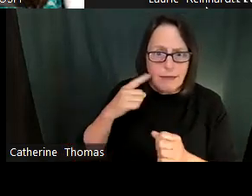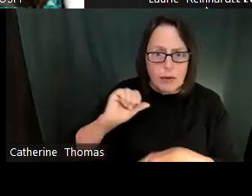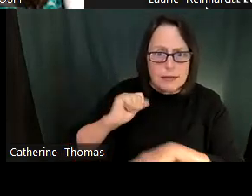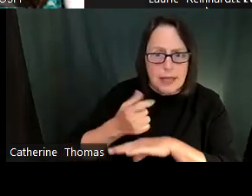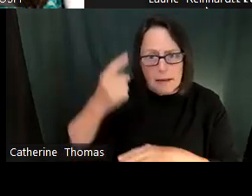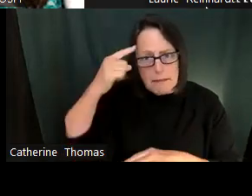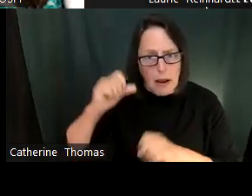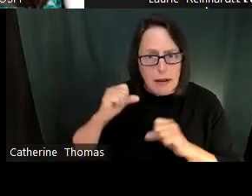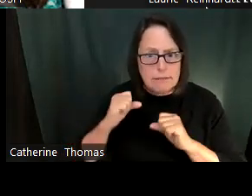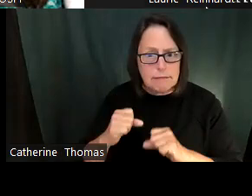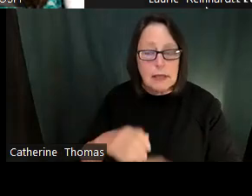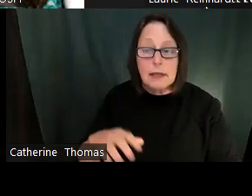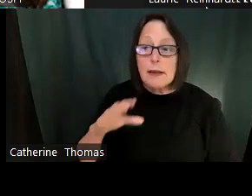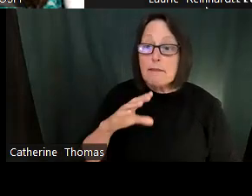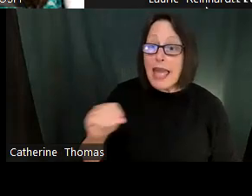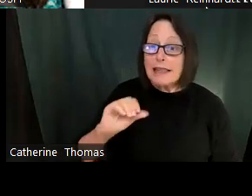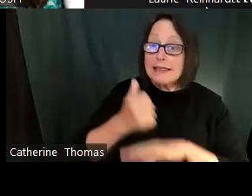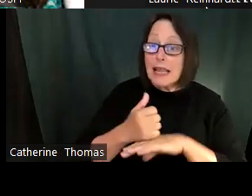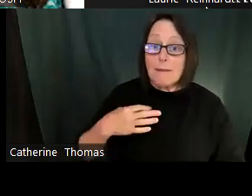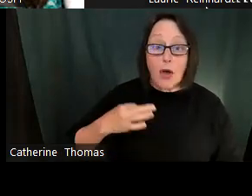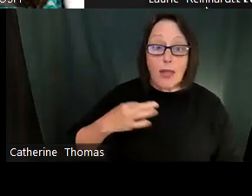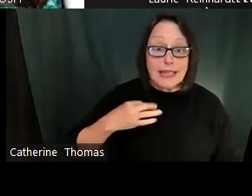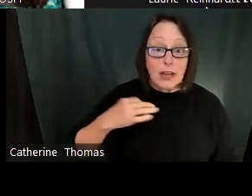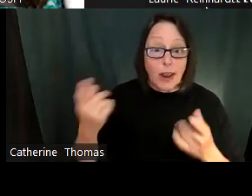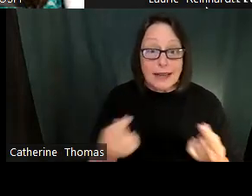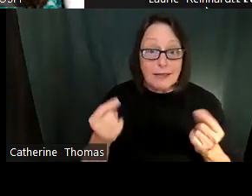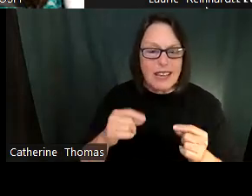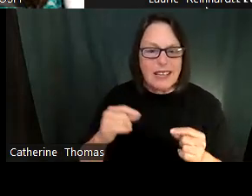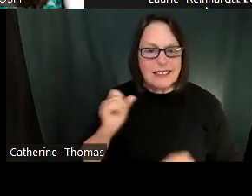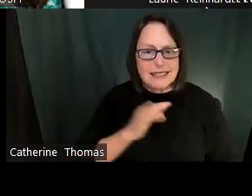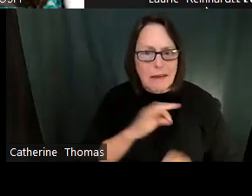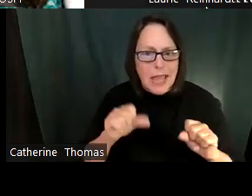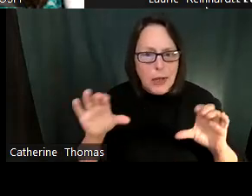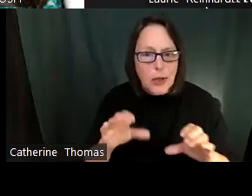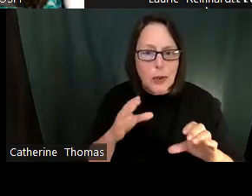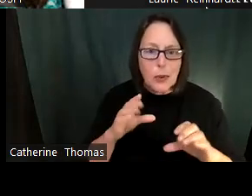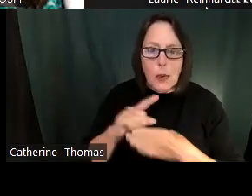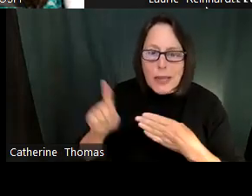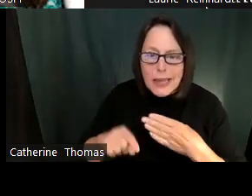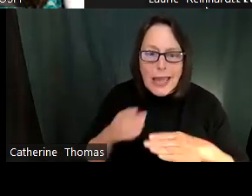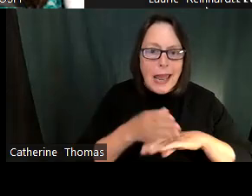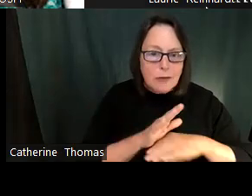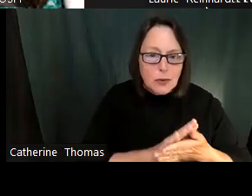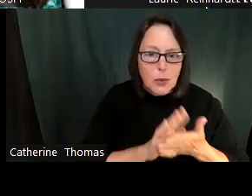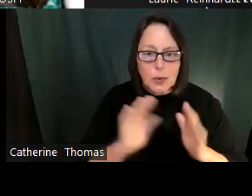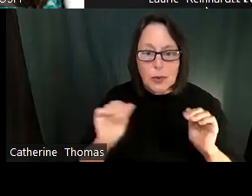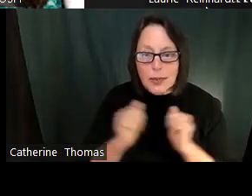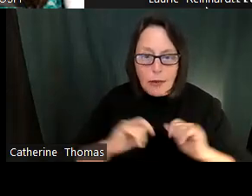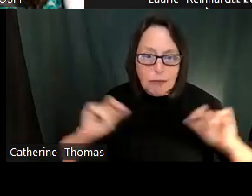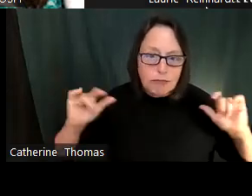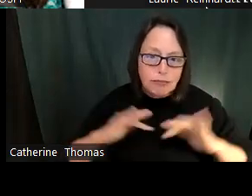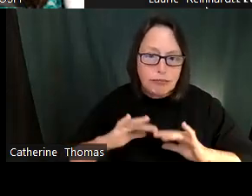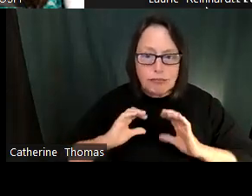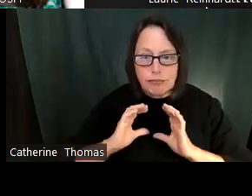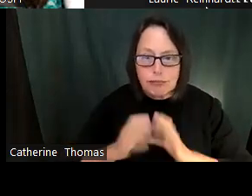How can we really work with our colleagues to ensure that we can, you know, be mindful of ourselves as well.